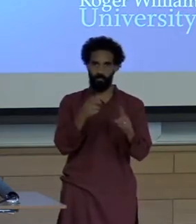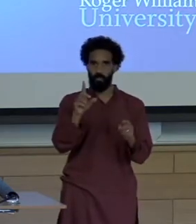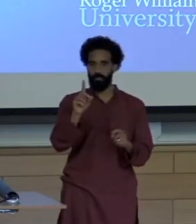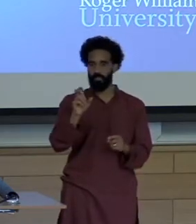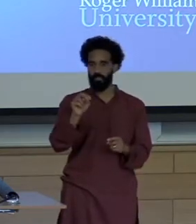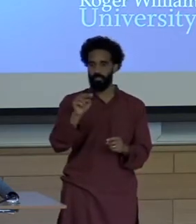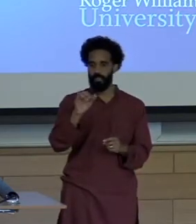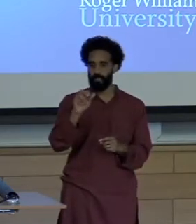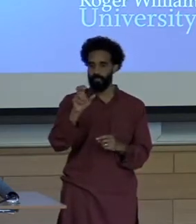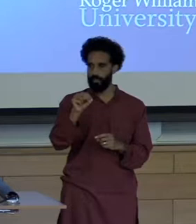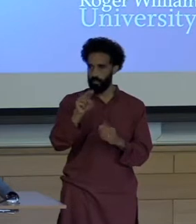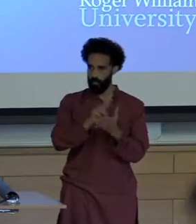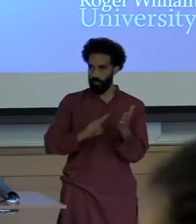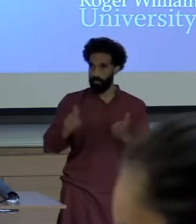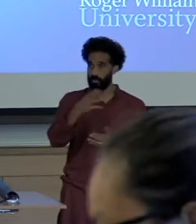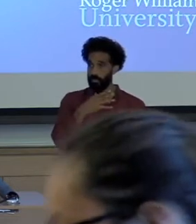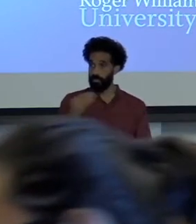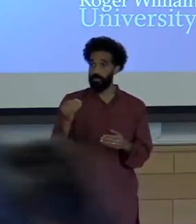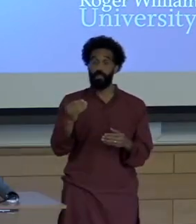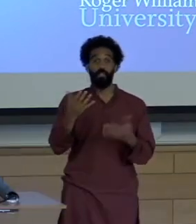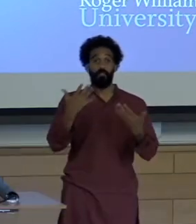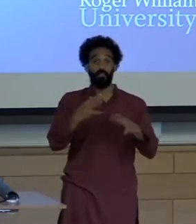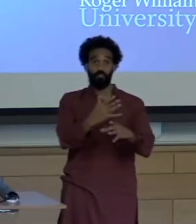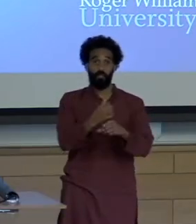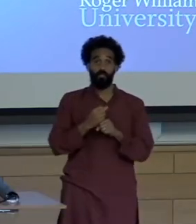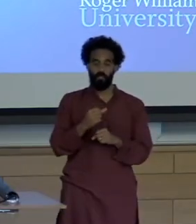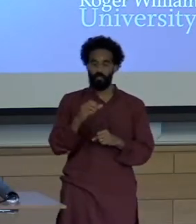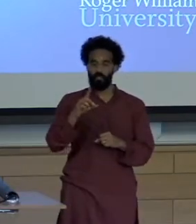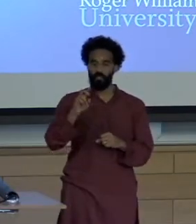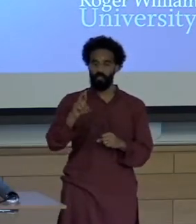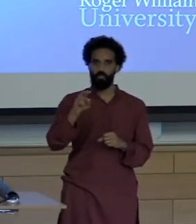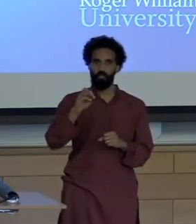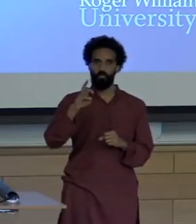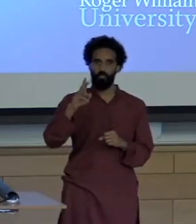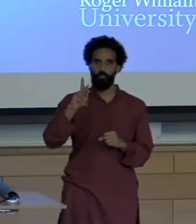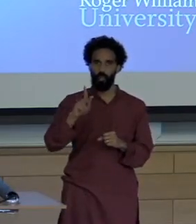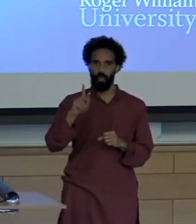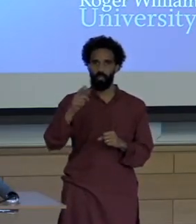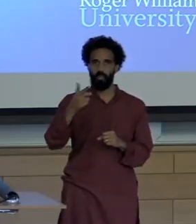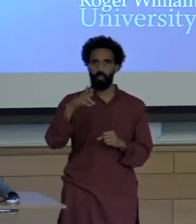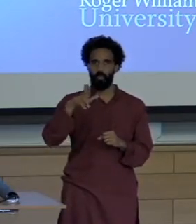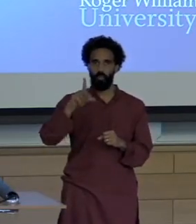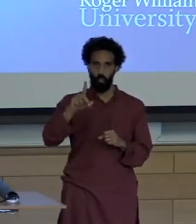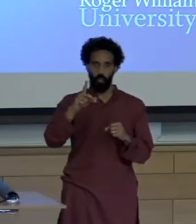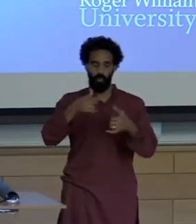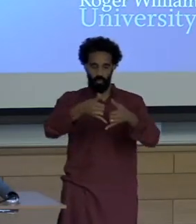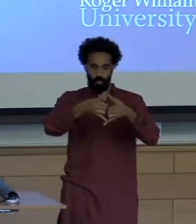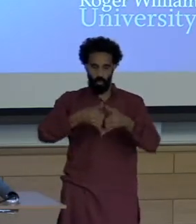She is a recipient of the Dr Marc Gould award for commitment to student learning and she was a